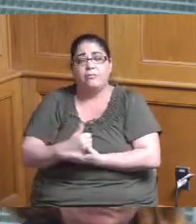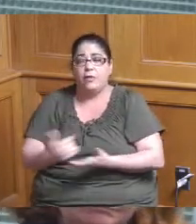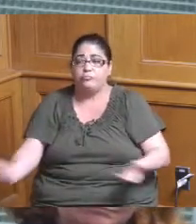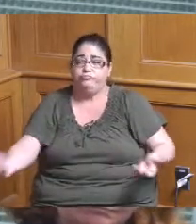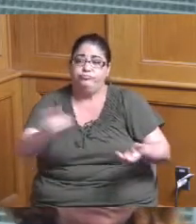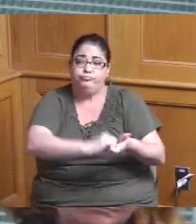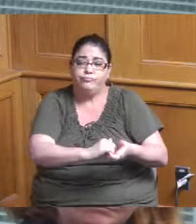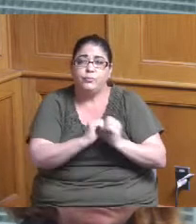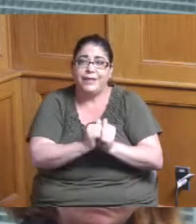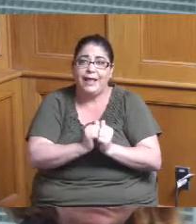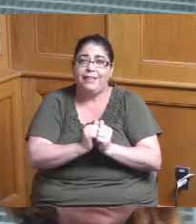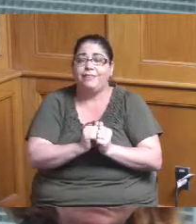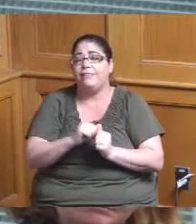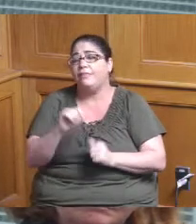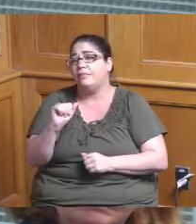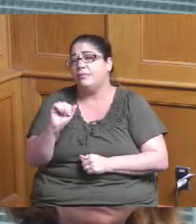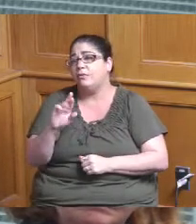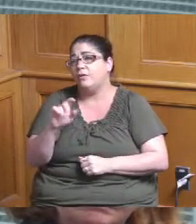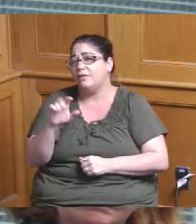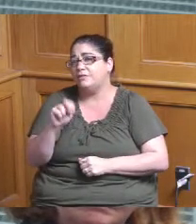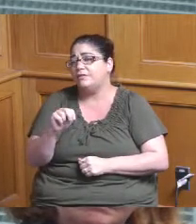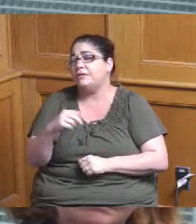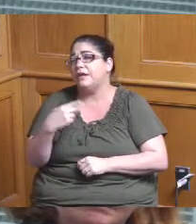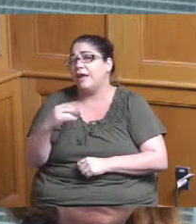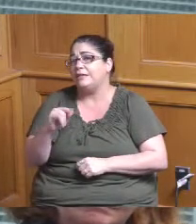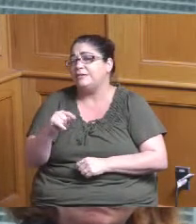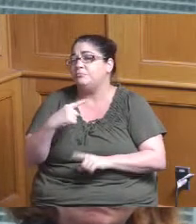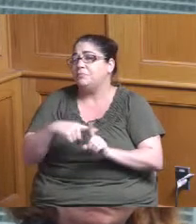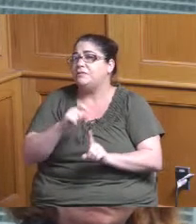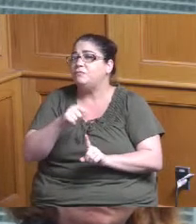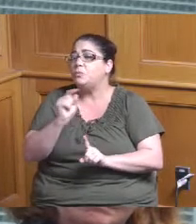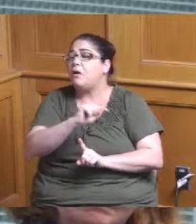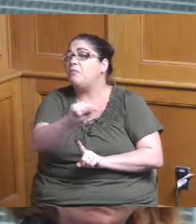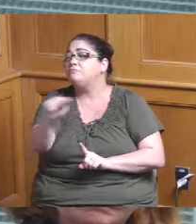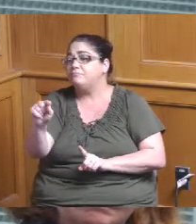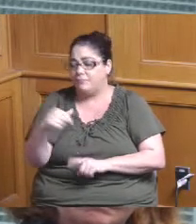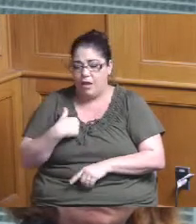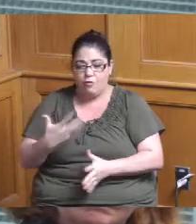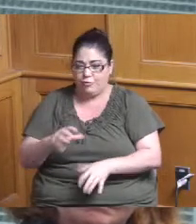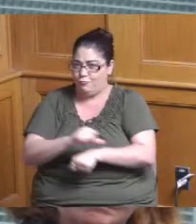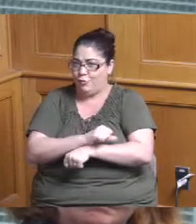well as a couple of other communities so working on that already and we'll certainly report back